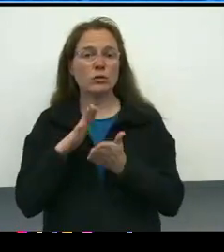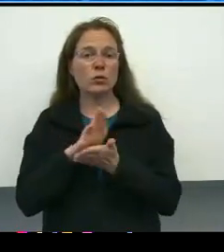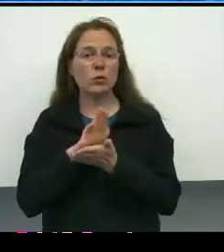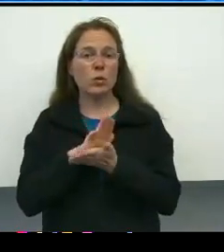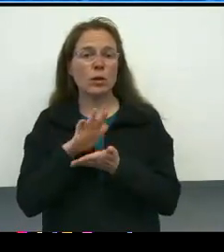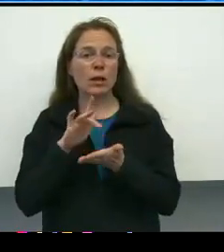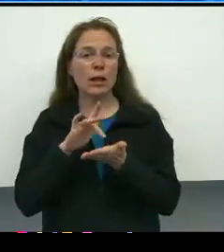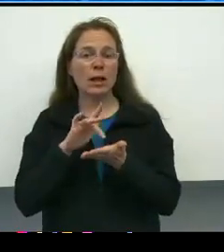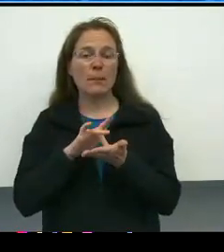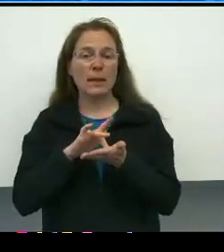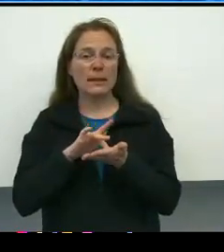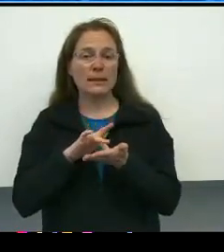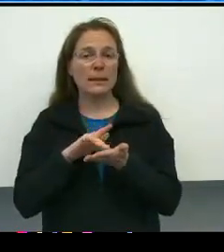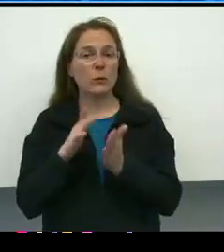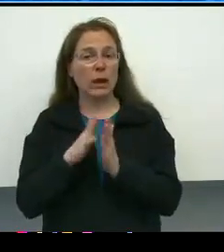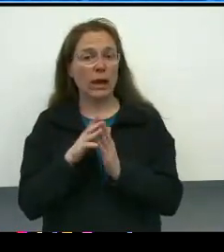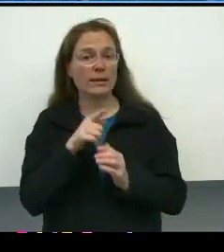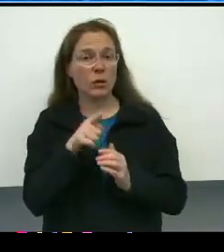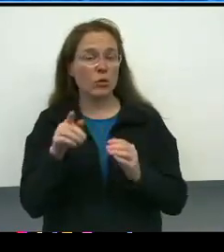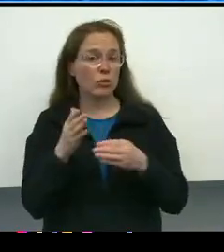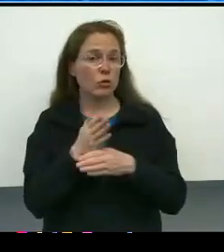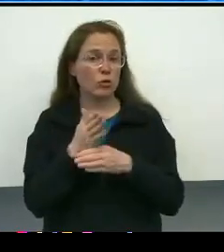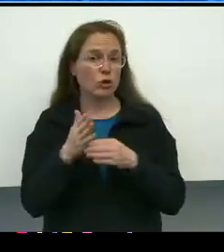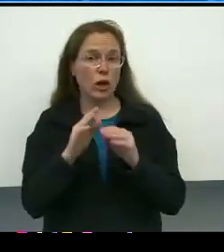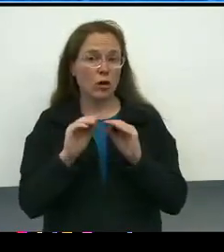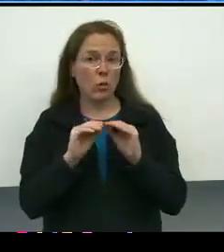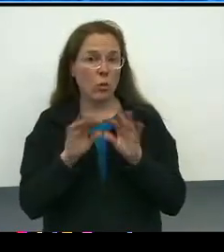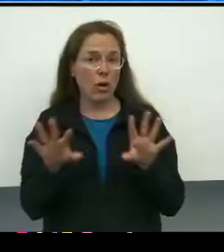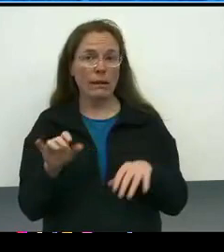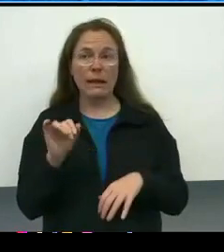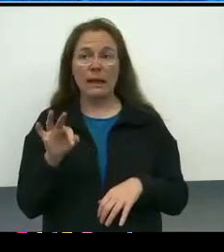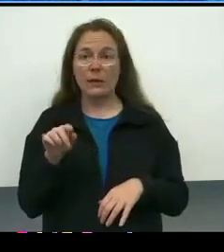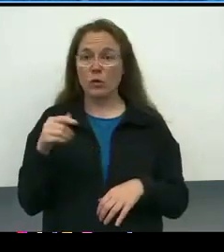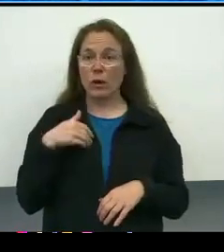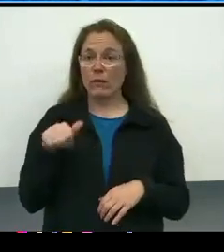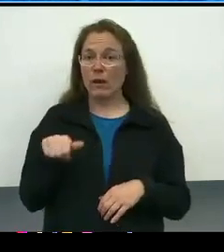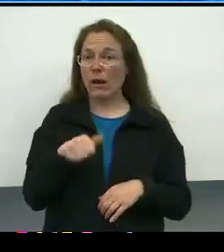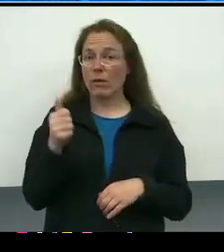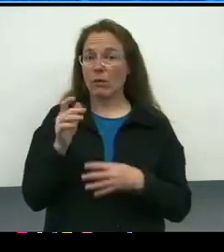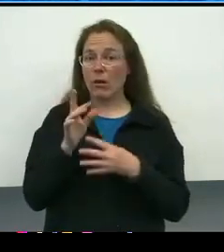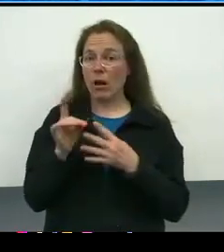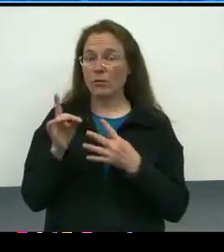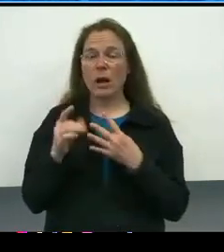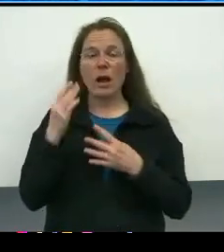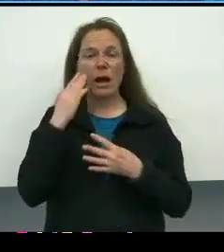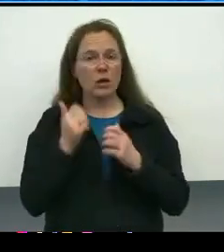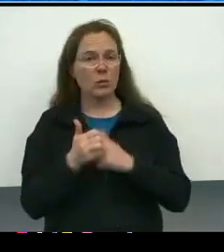and we've asked folks to share that widely. If there is another mechanism, I know that most clinics, and programs, and departments,